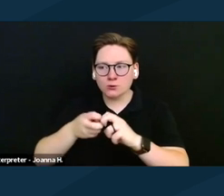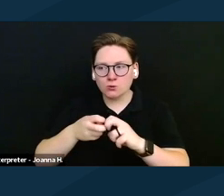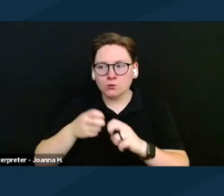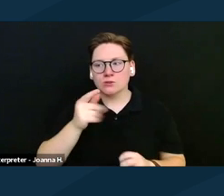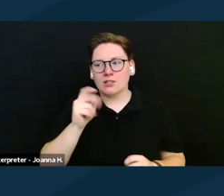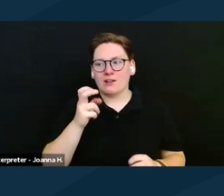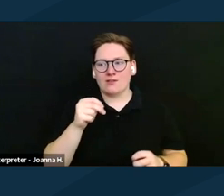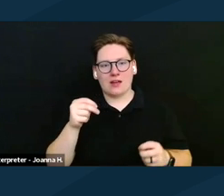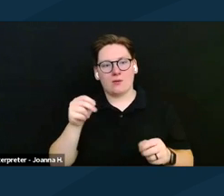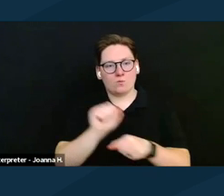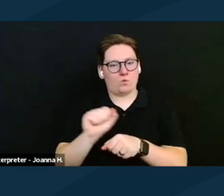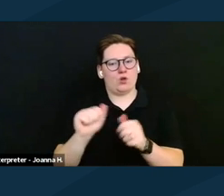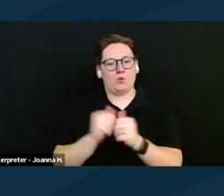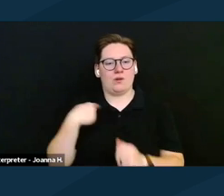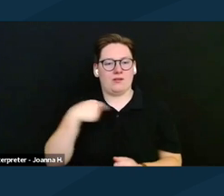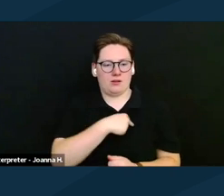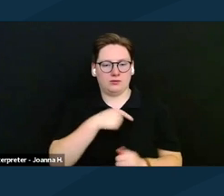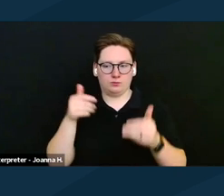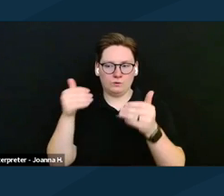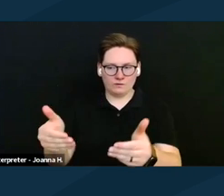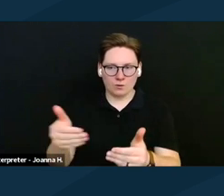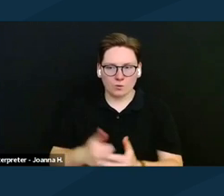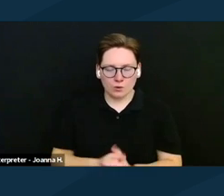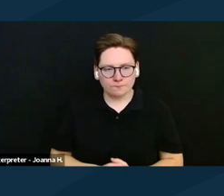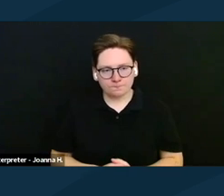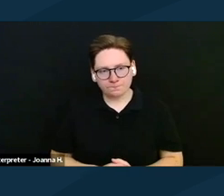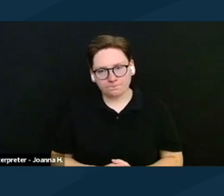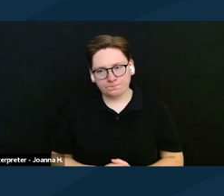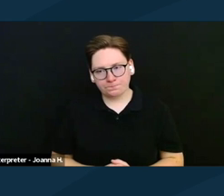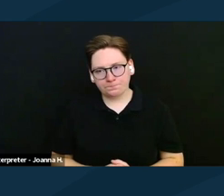And yeah, we'll be sure to keep folks updated